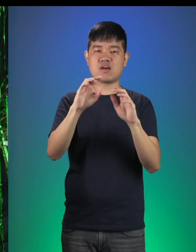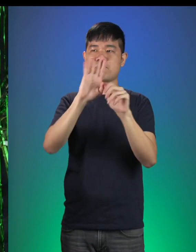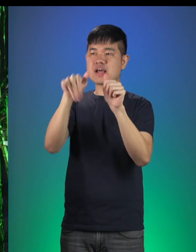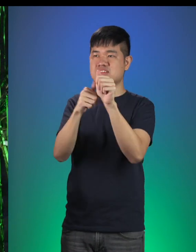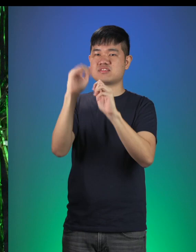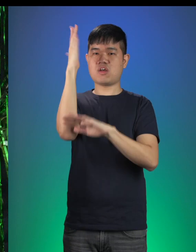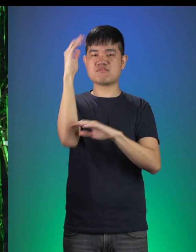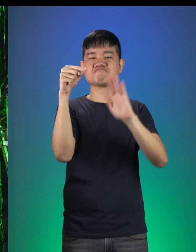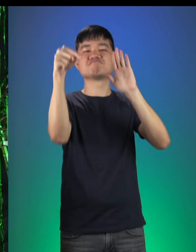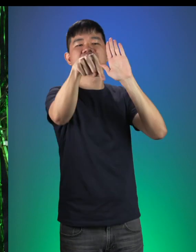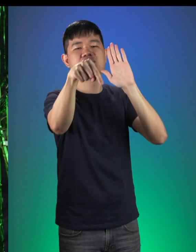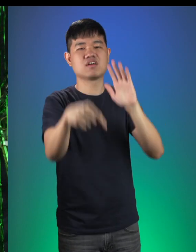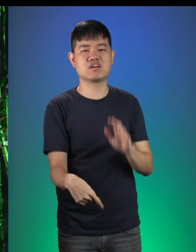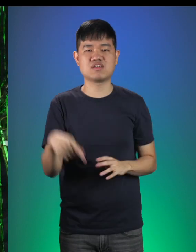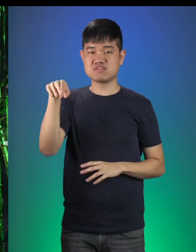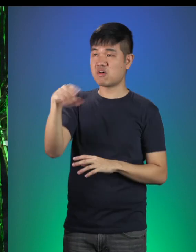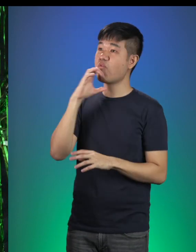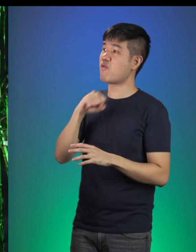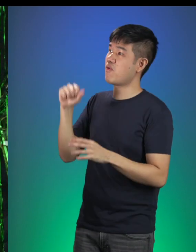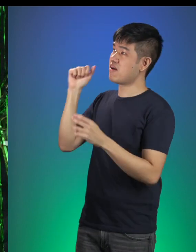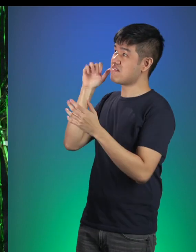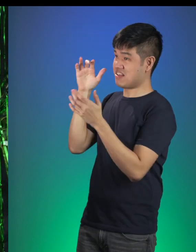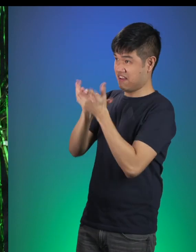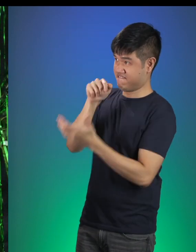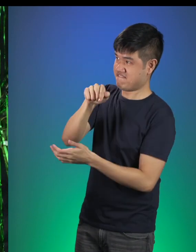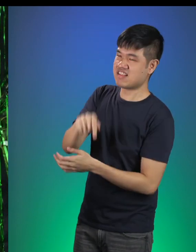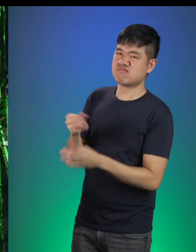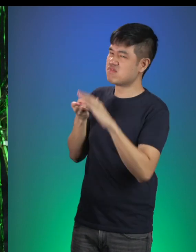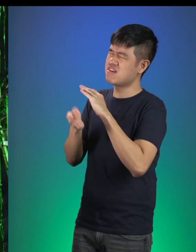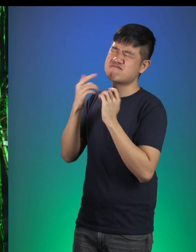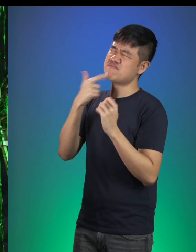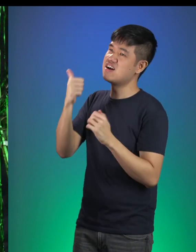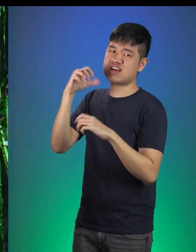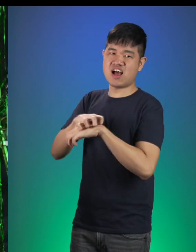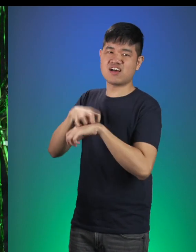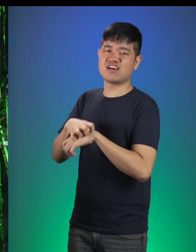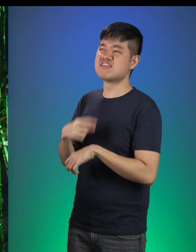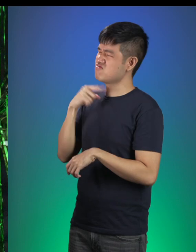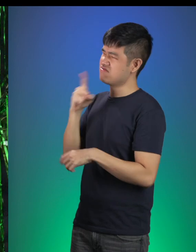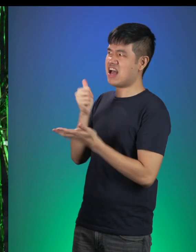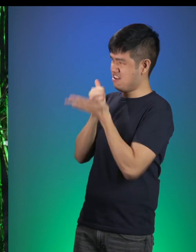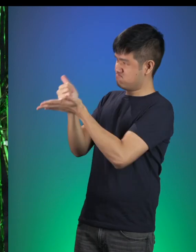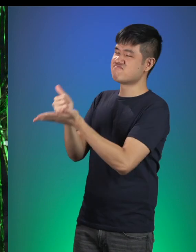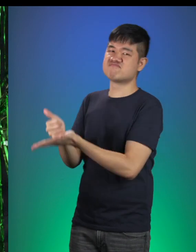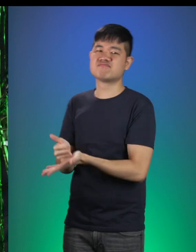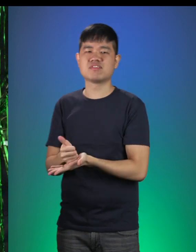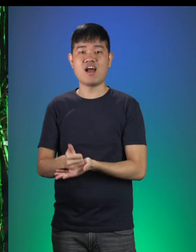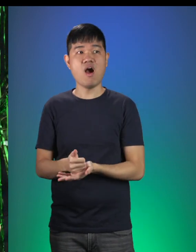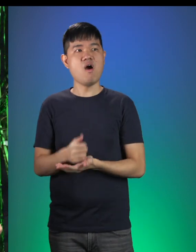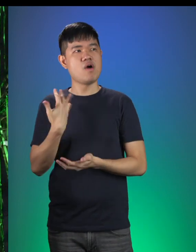Mouse 3: Yeah the Old Shoemaker's Wife bakes the best carrot cakes! I’m sure she’ll be able to help you! Little Red: Wow that sounds yummy already